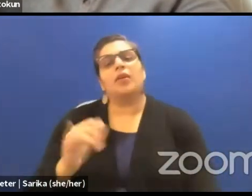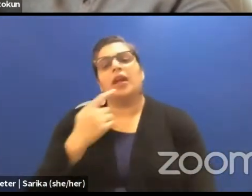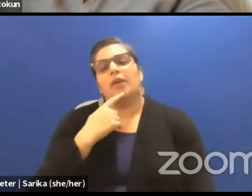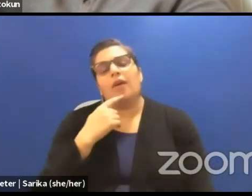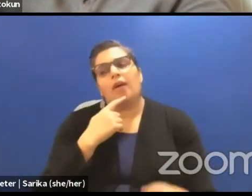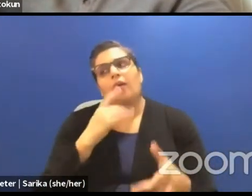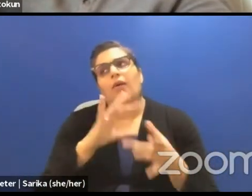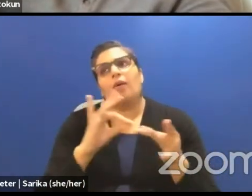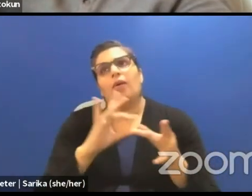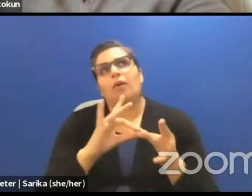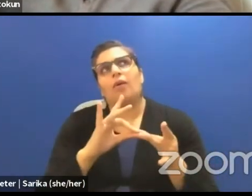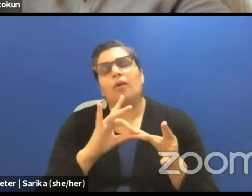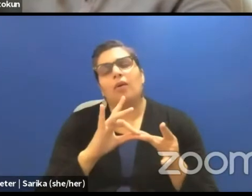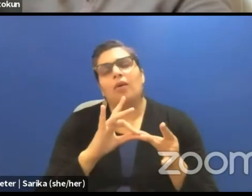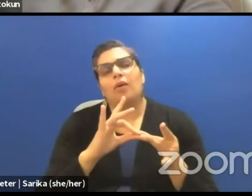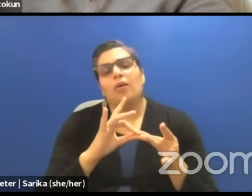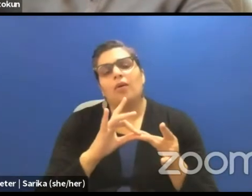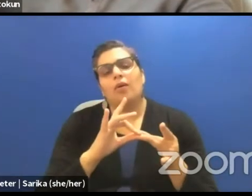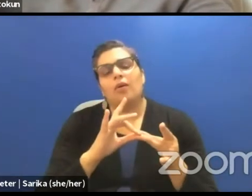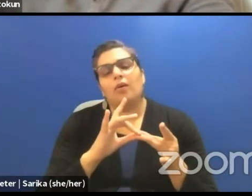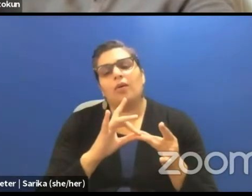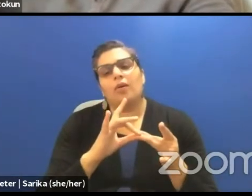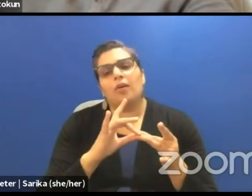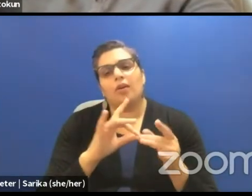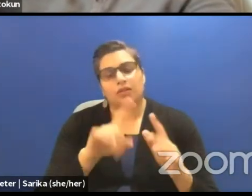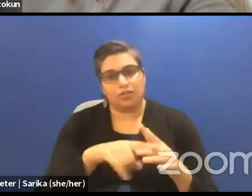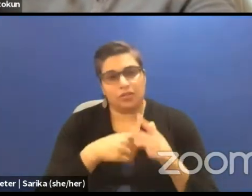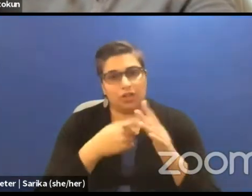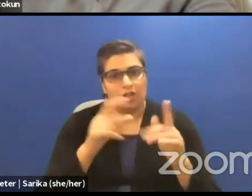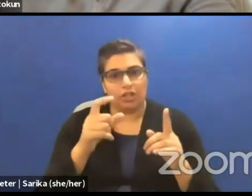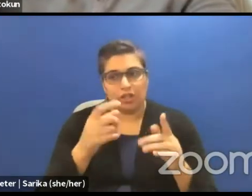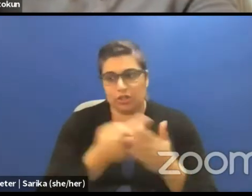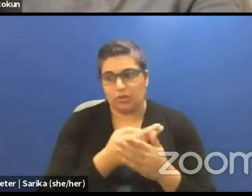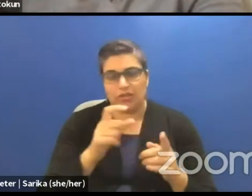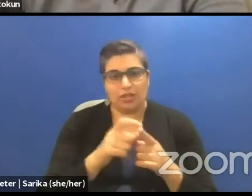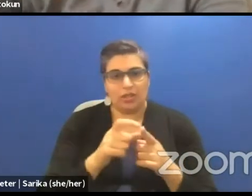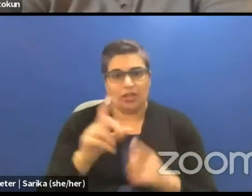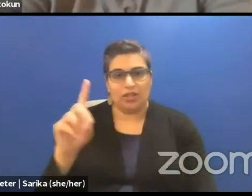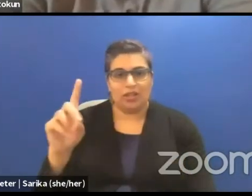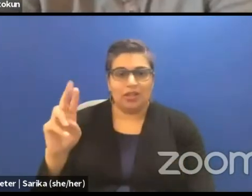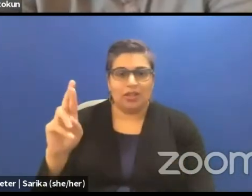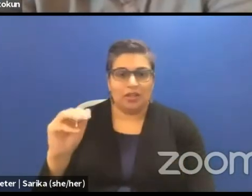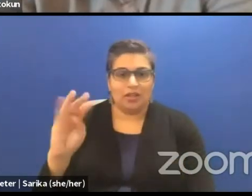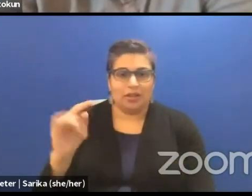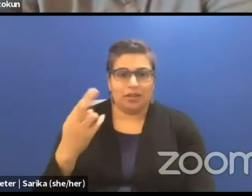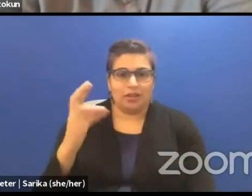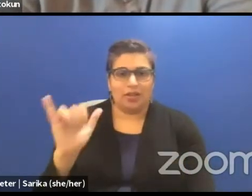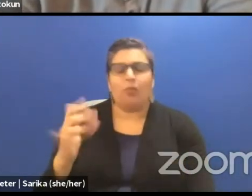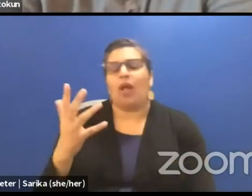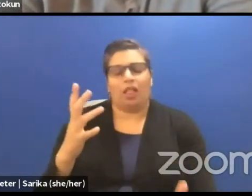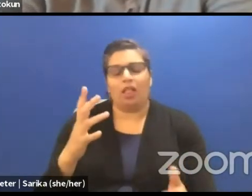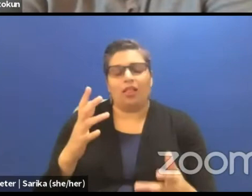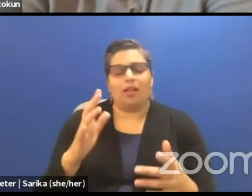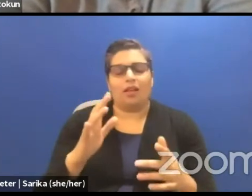when we started using the term dramaturgy, maybe I will start the story differently from another place.